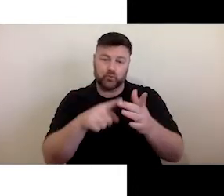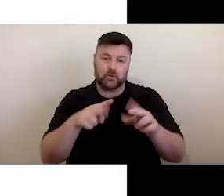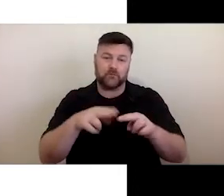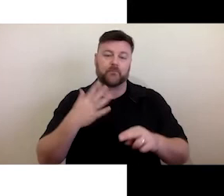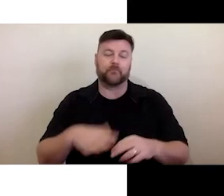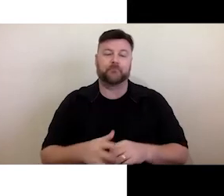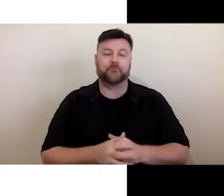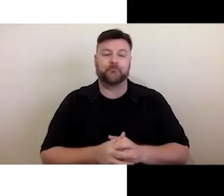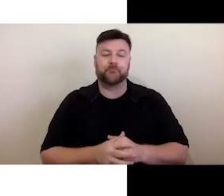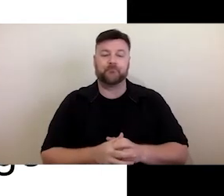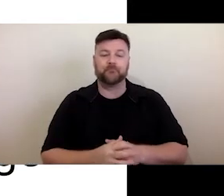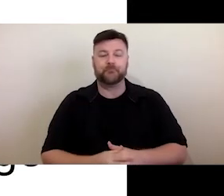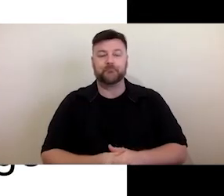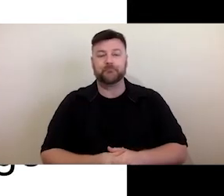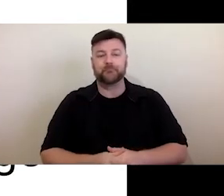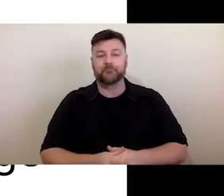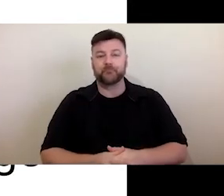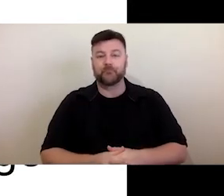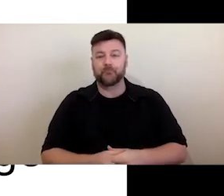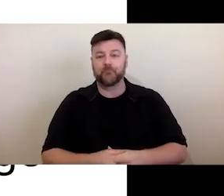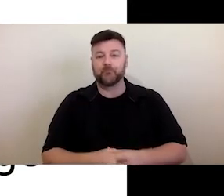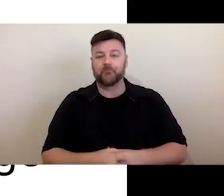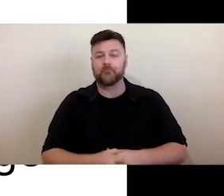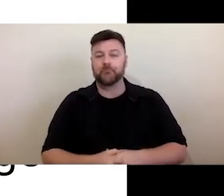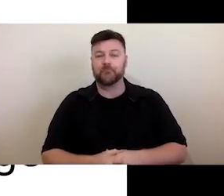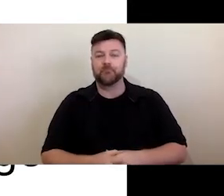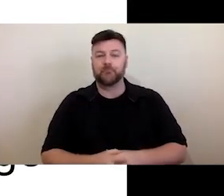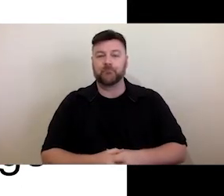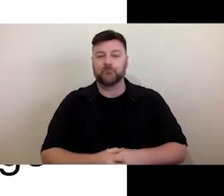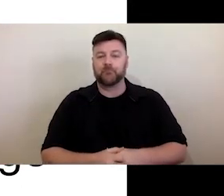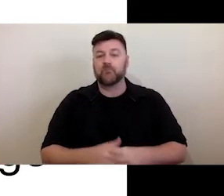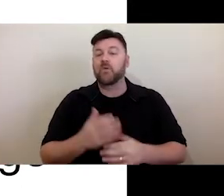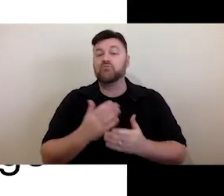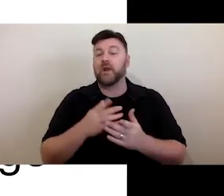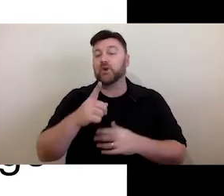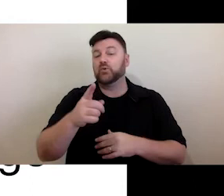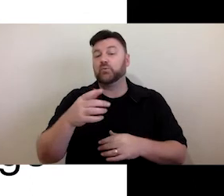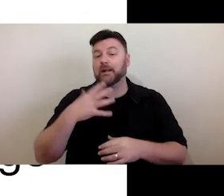So, you just need to be aware of your audience.